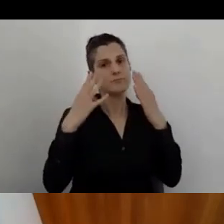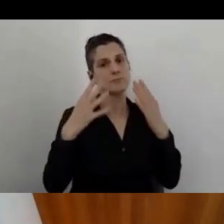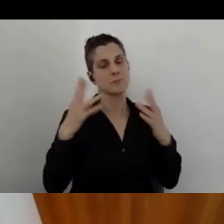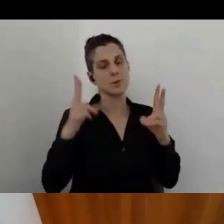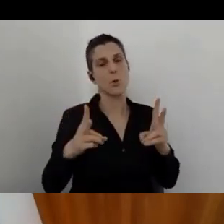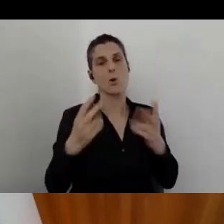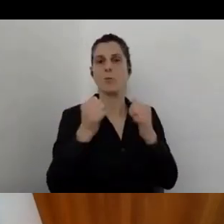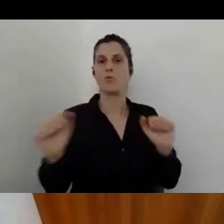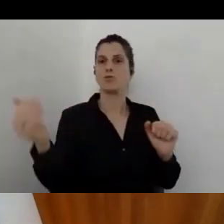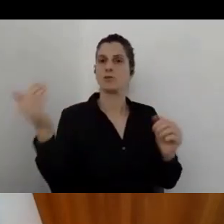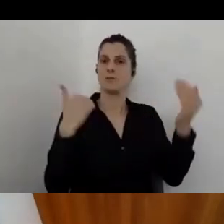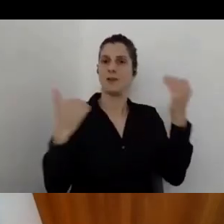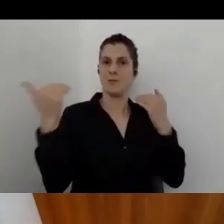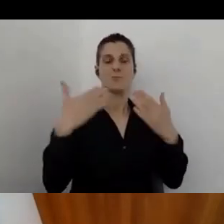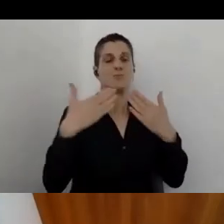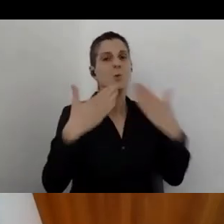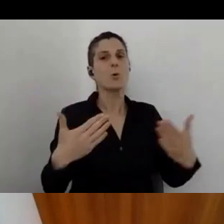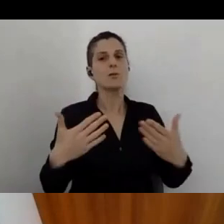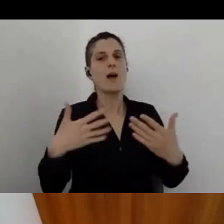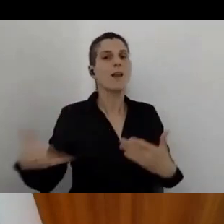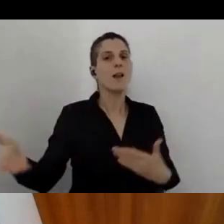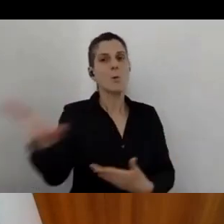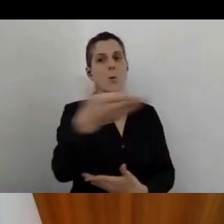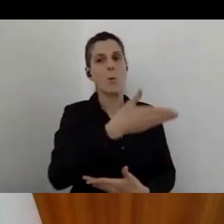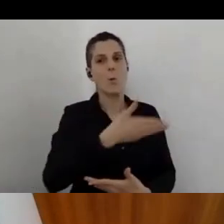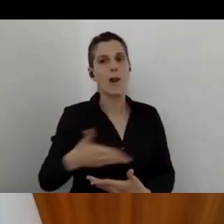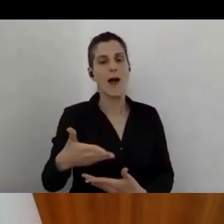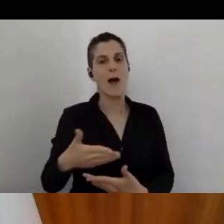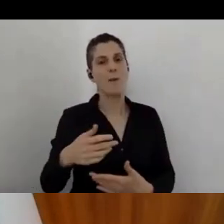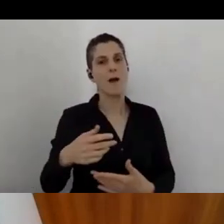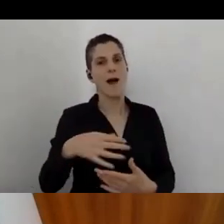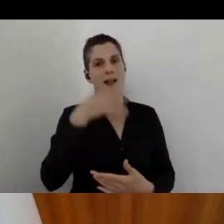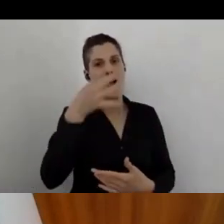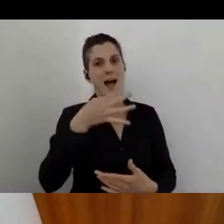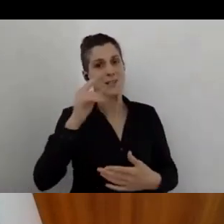Thank you everybody for the second webinar of A-Check.